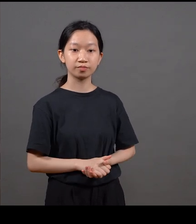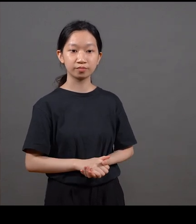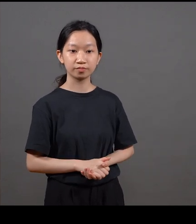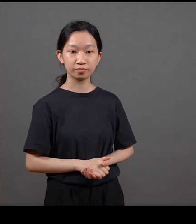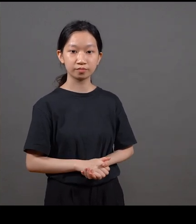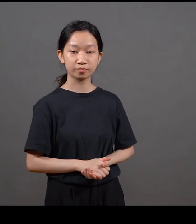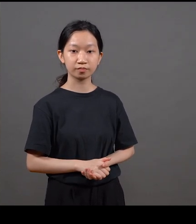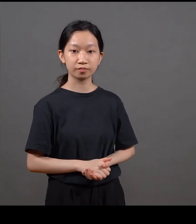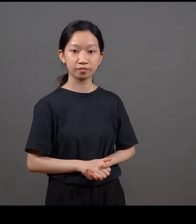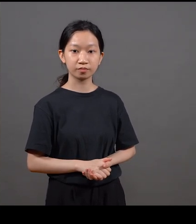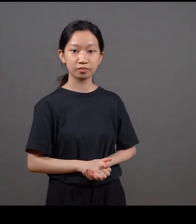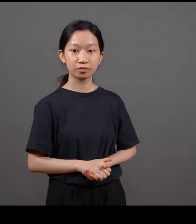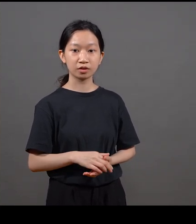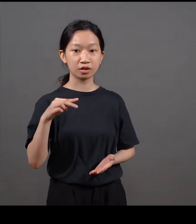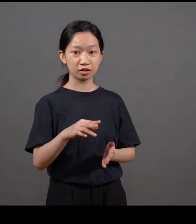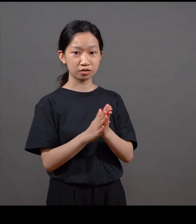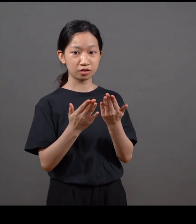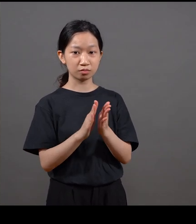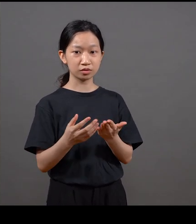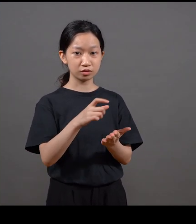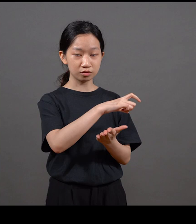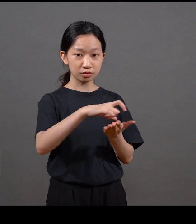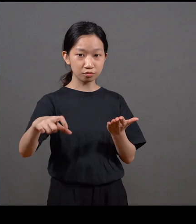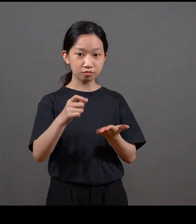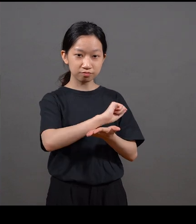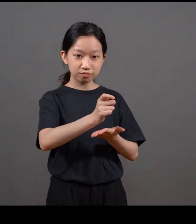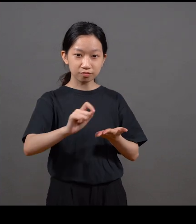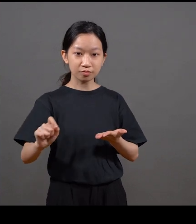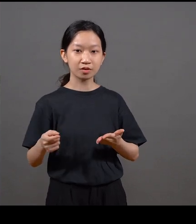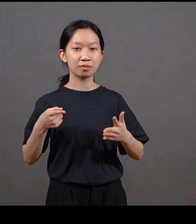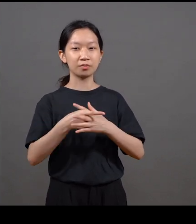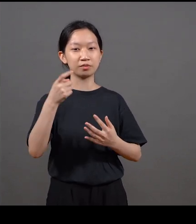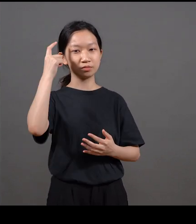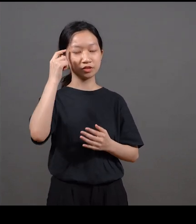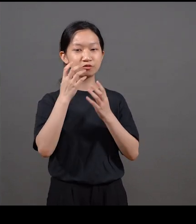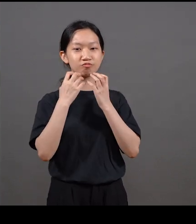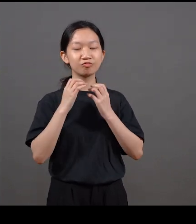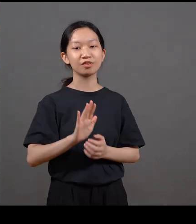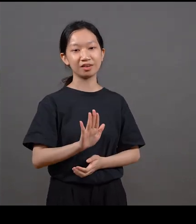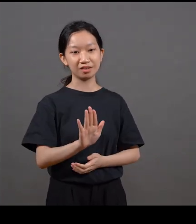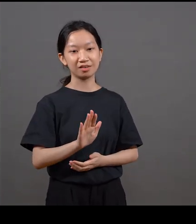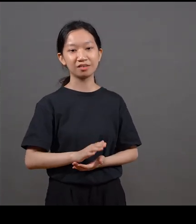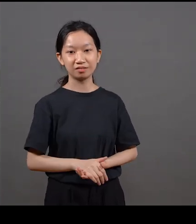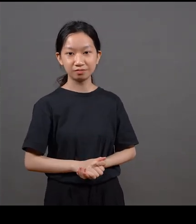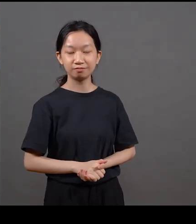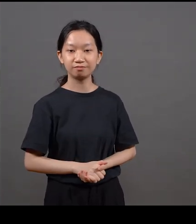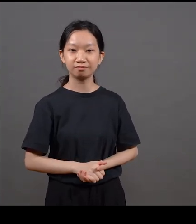And you could tell, even from the logo, The Asia Magazine this is all Steiner's hand and intervention almost script-like font he used